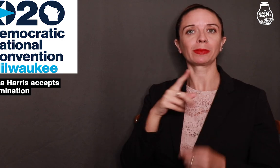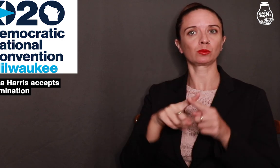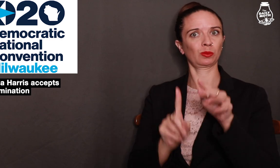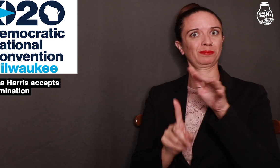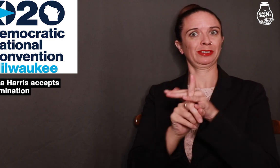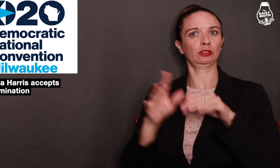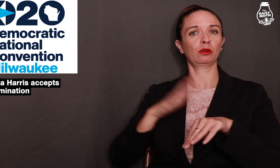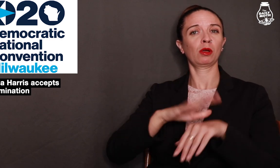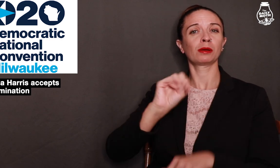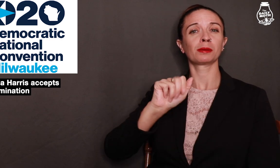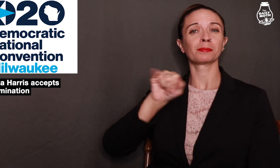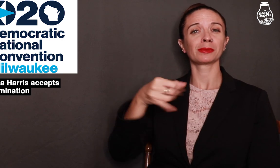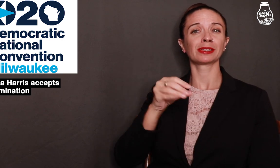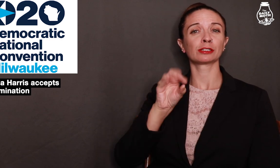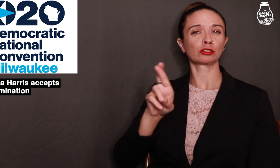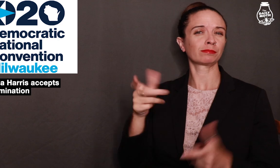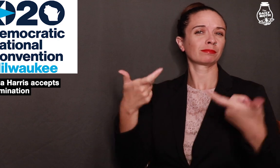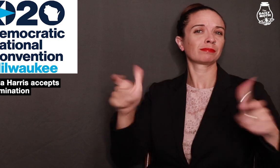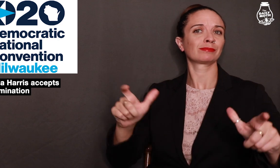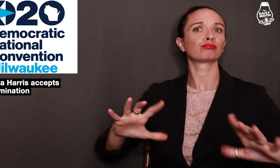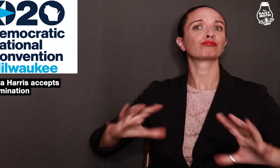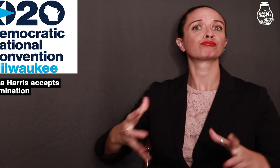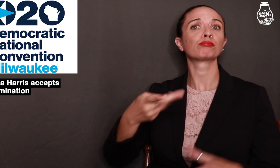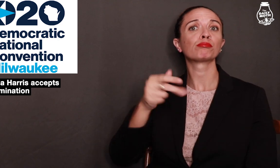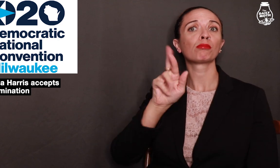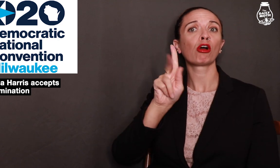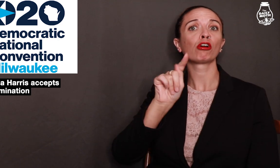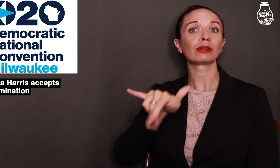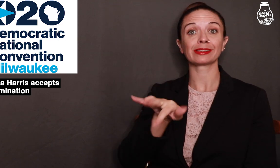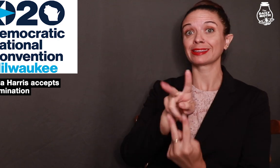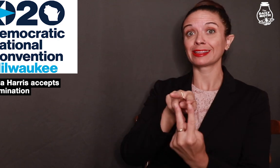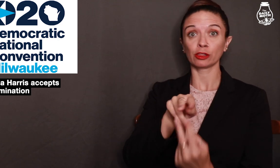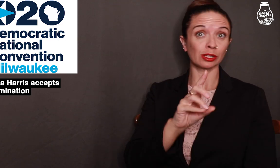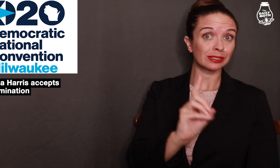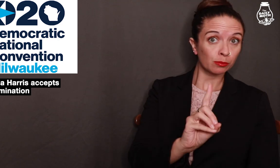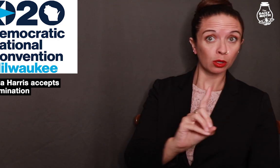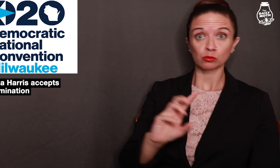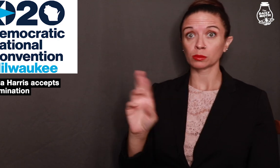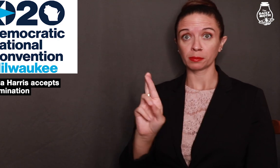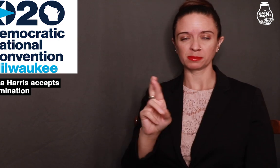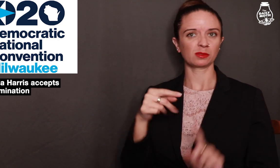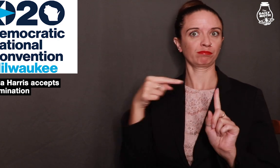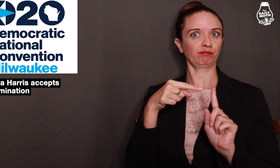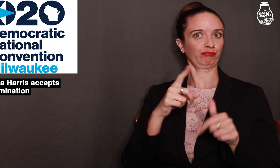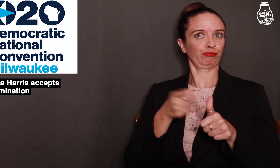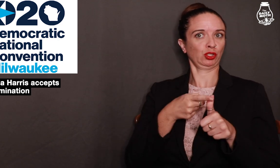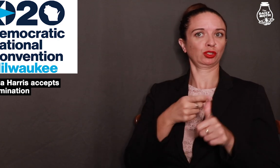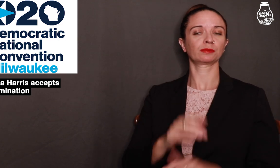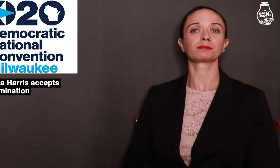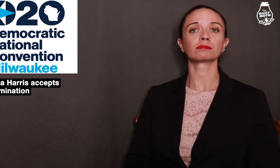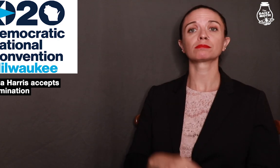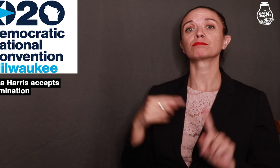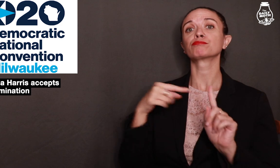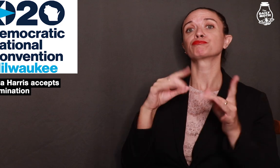to appear on a major party (either Democrats or Republicans).